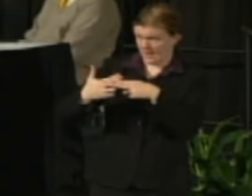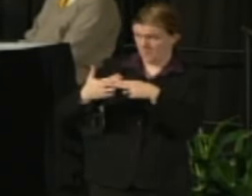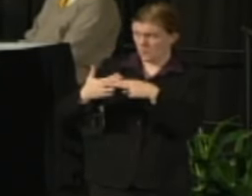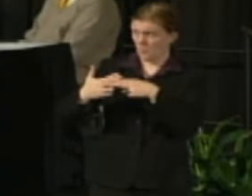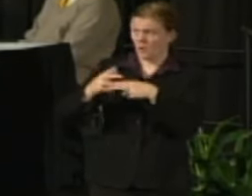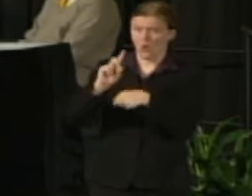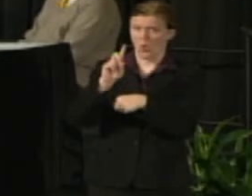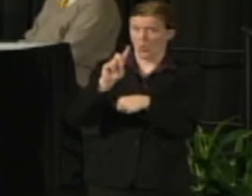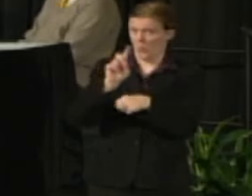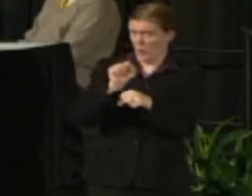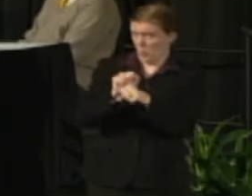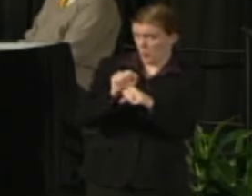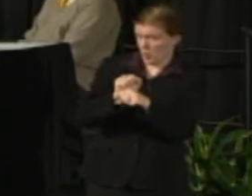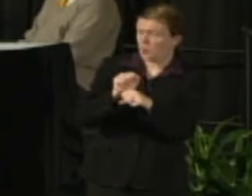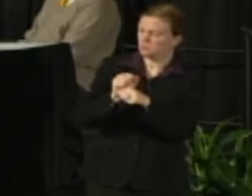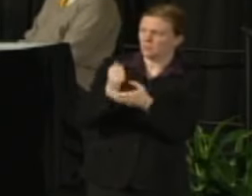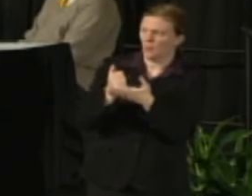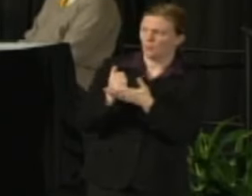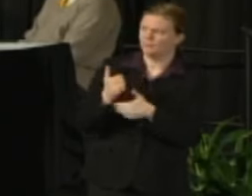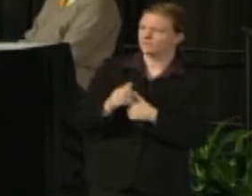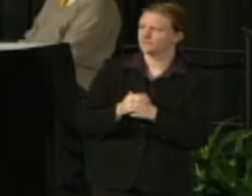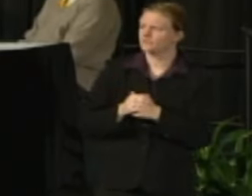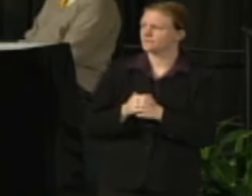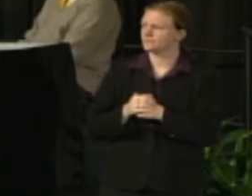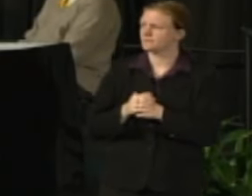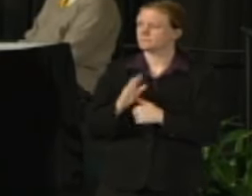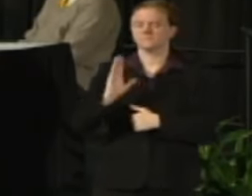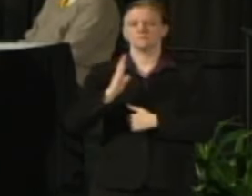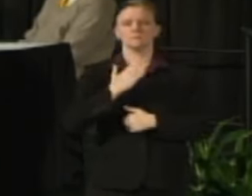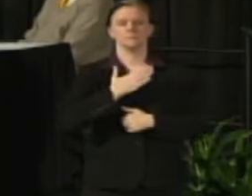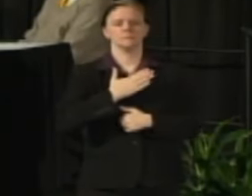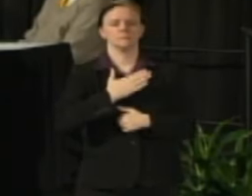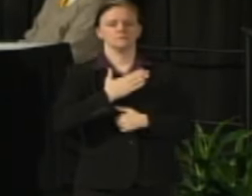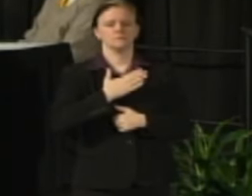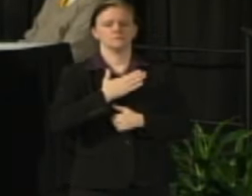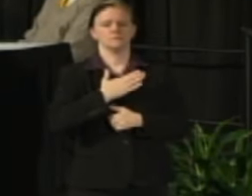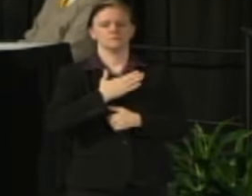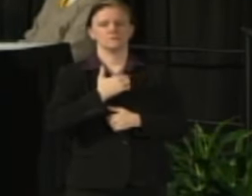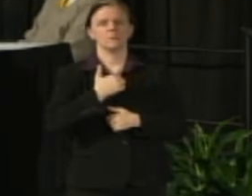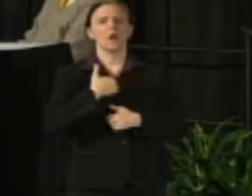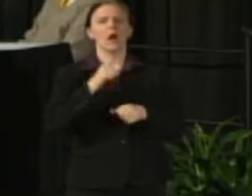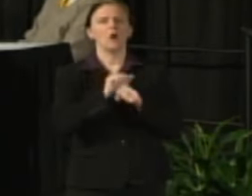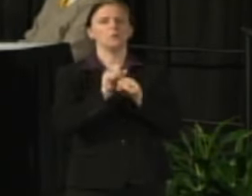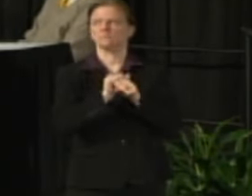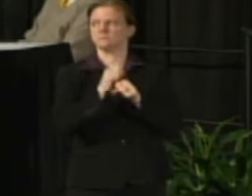and what department you're in that would be very helpful. Nick Fleisher: Sure, I'm Nick Fleisher from Linguistics.